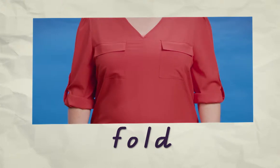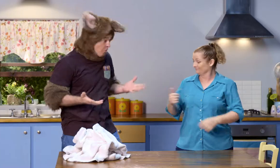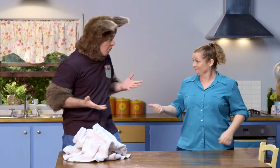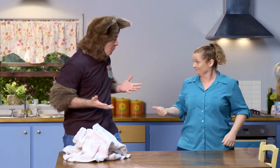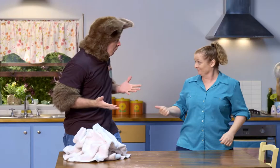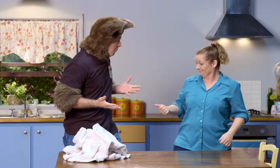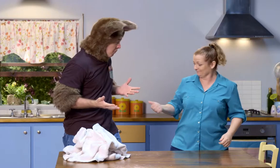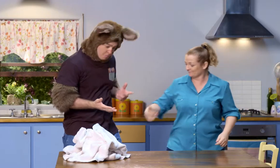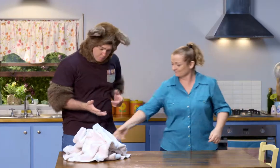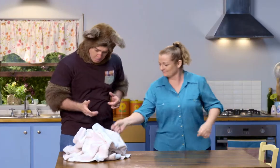Oh, OK.